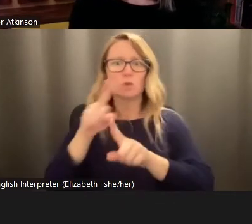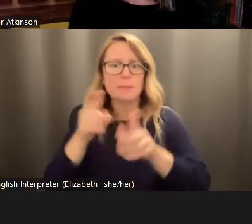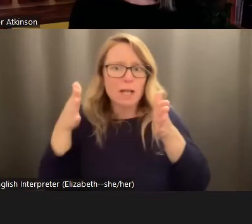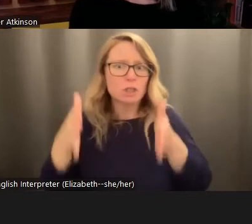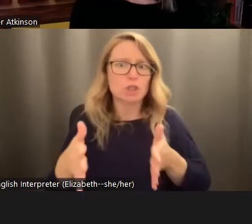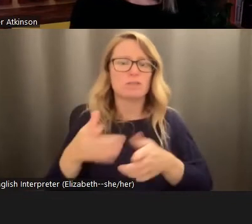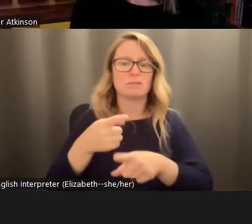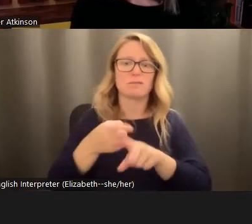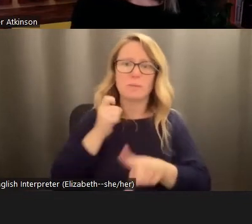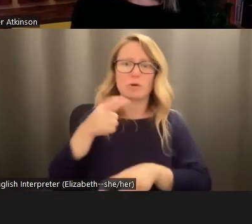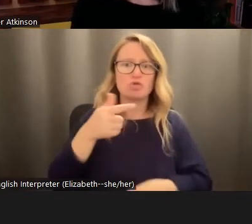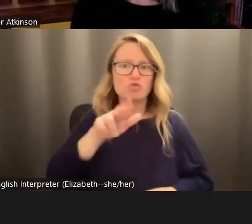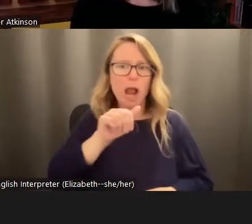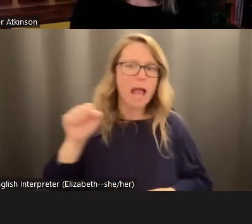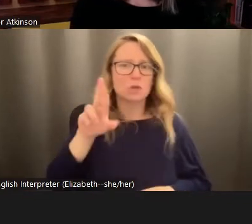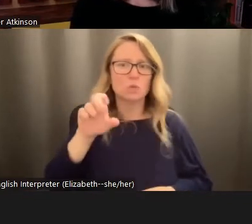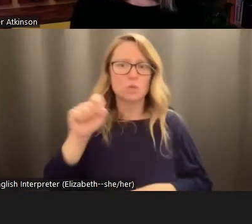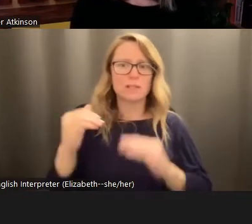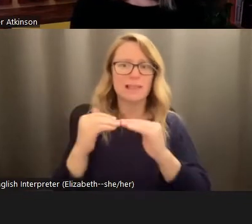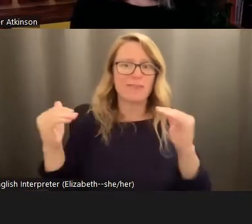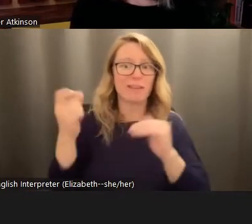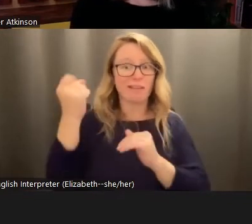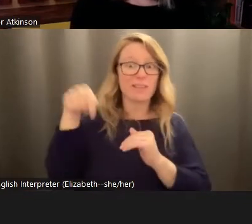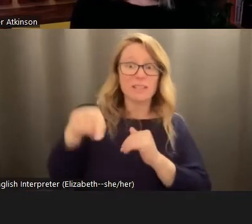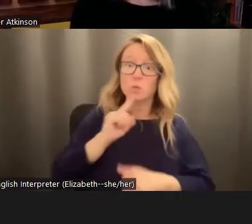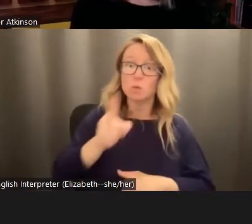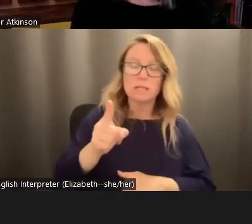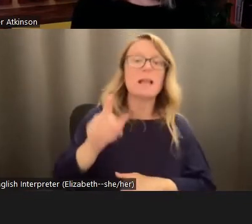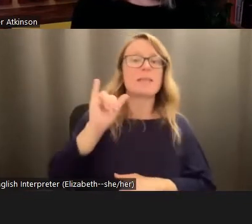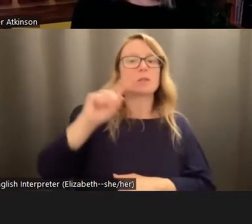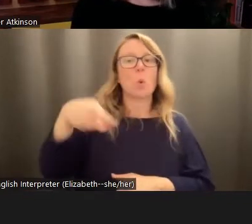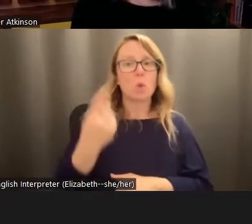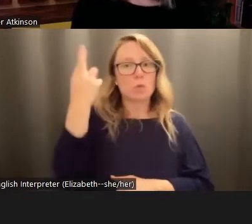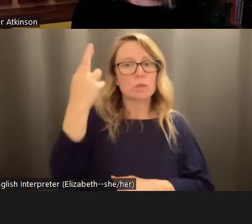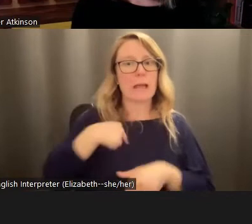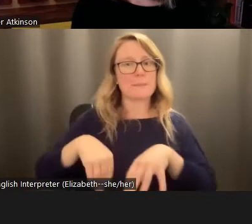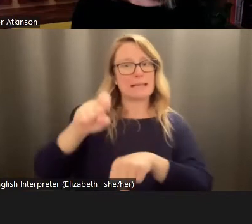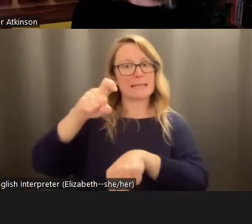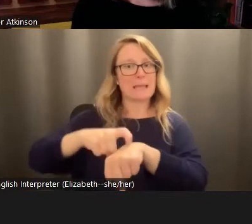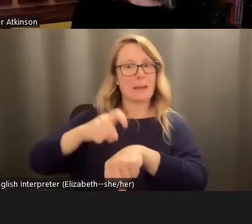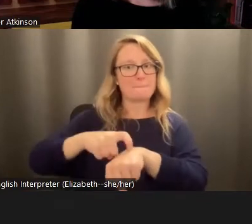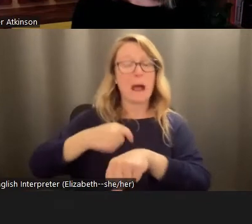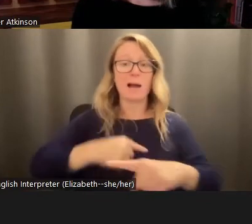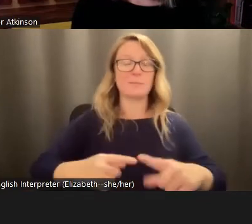the grassroots level, because this is real. And that's the only reason I'm taking the time as tired as I am for a long day